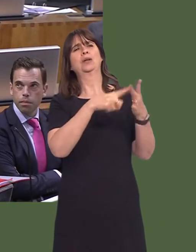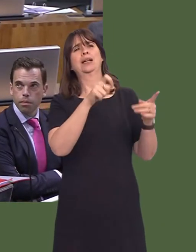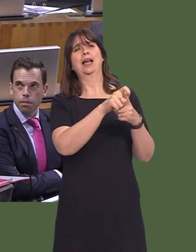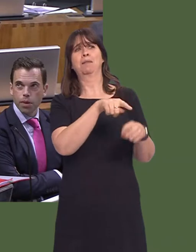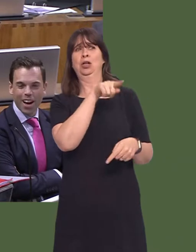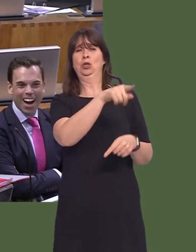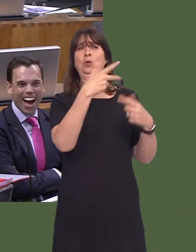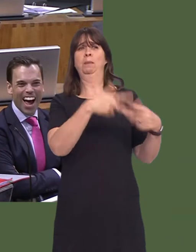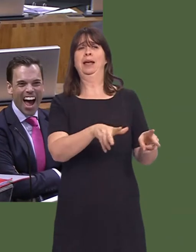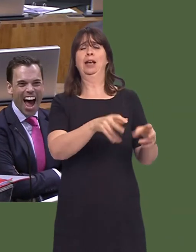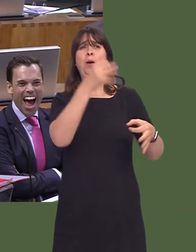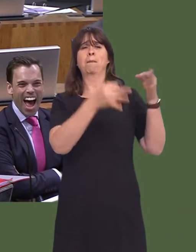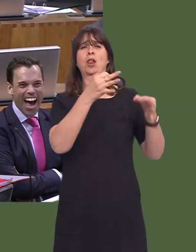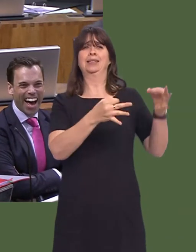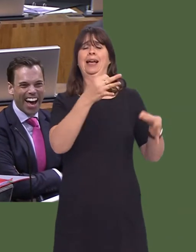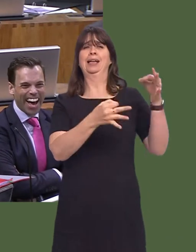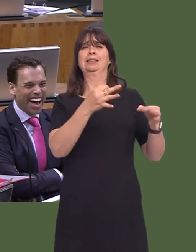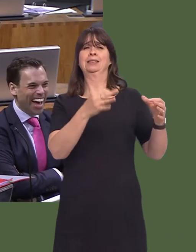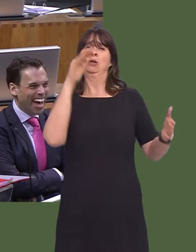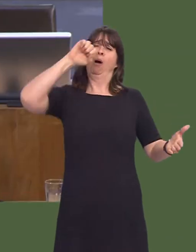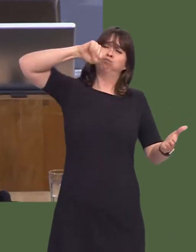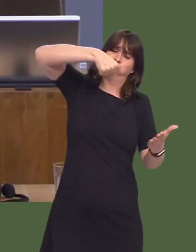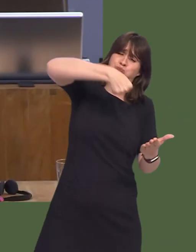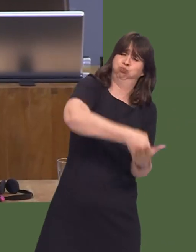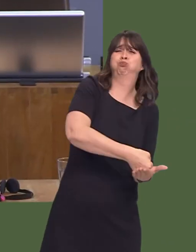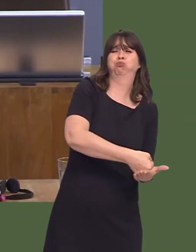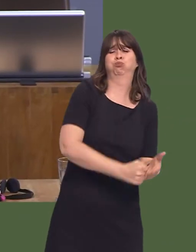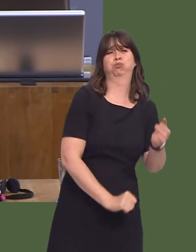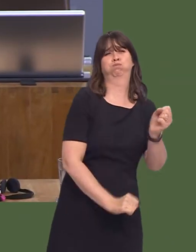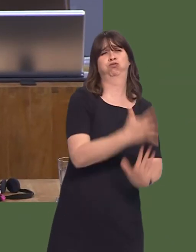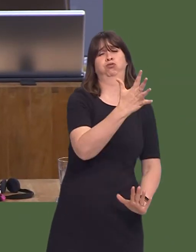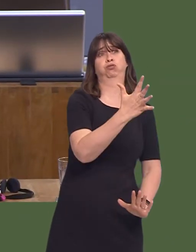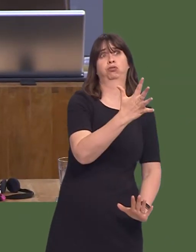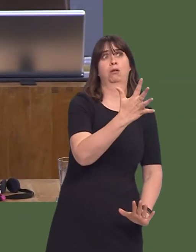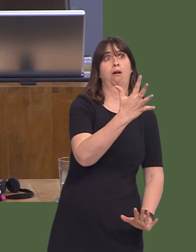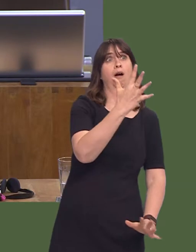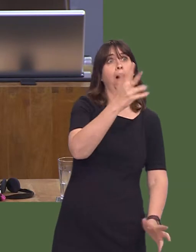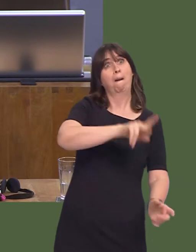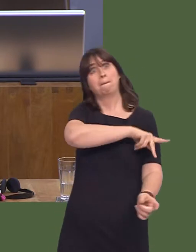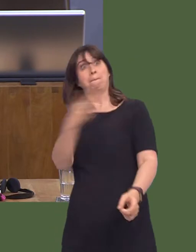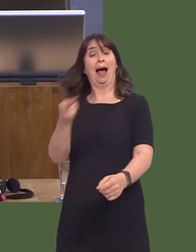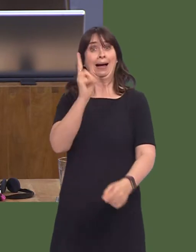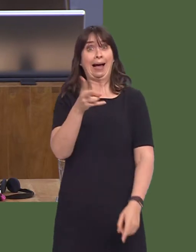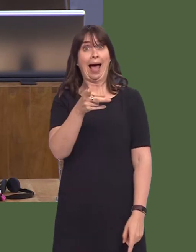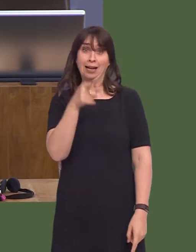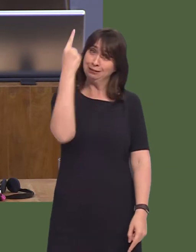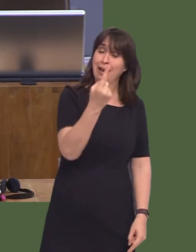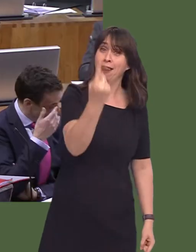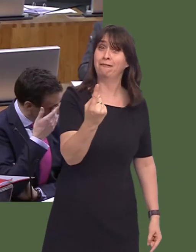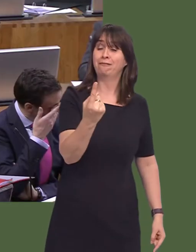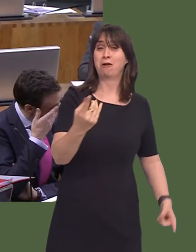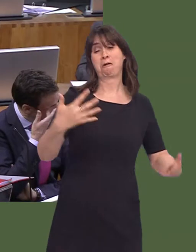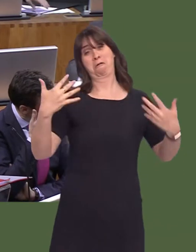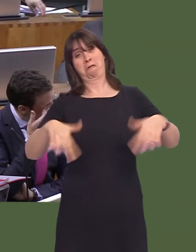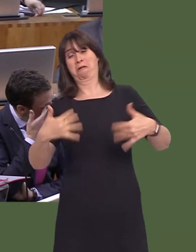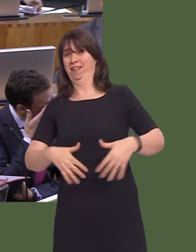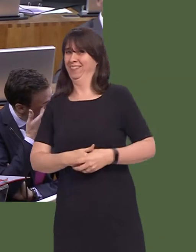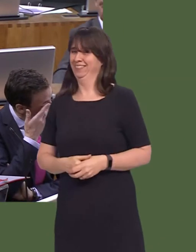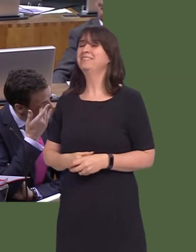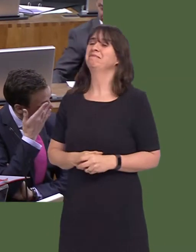in politics, although I'm not sure what kind of political life it is for him. From my perspective,